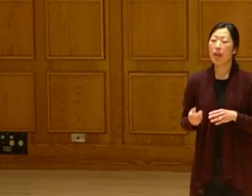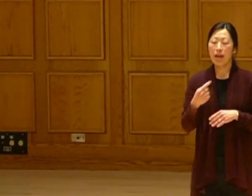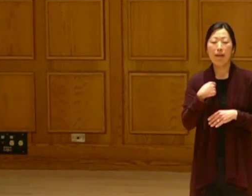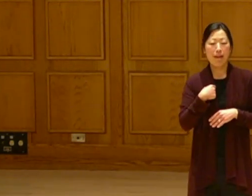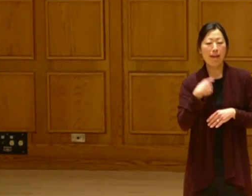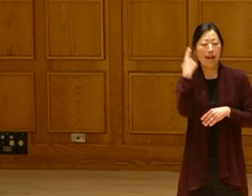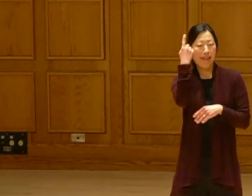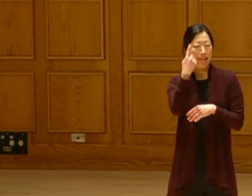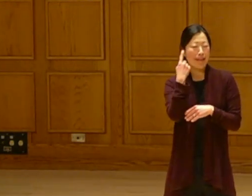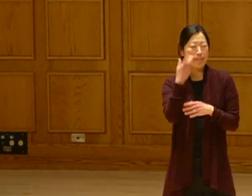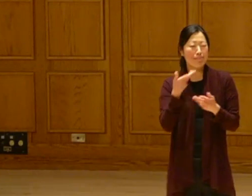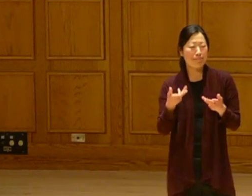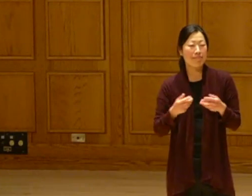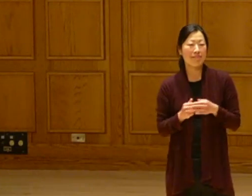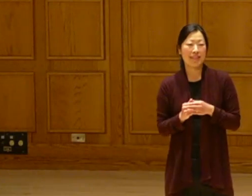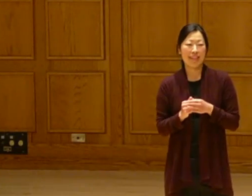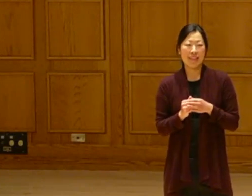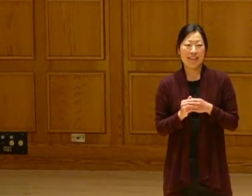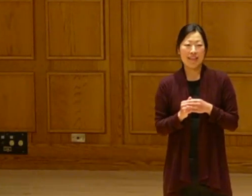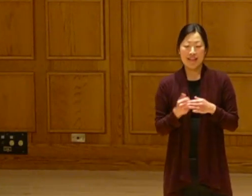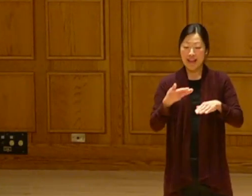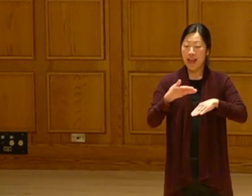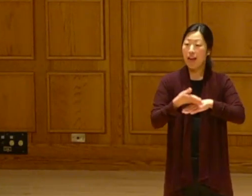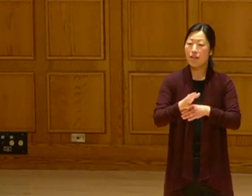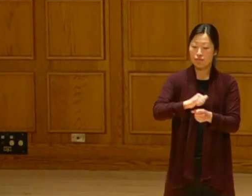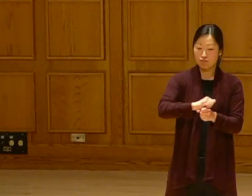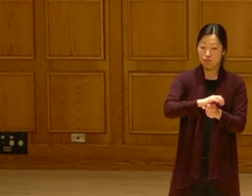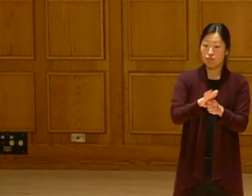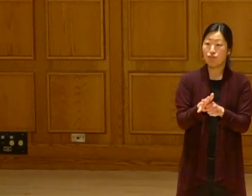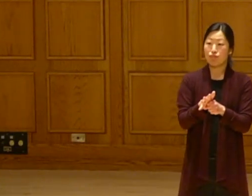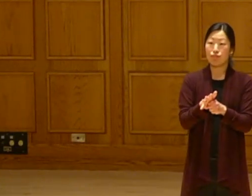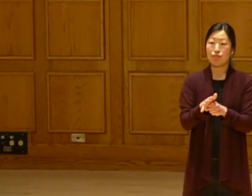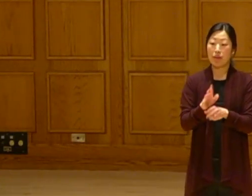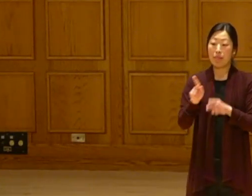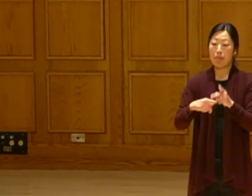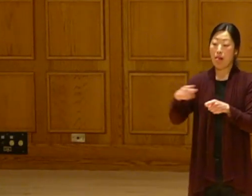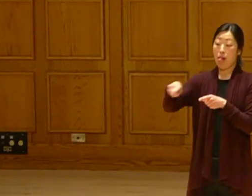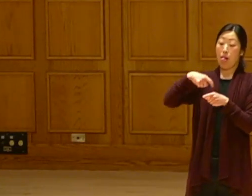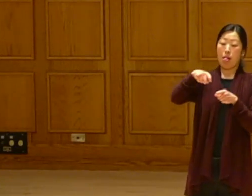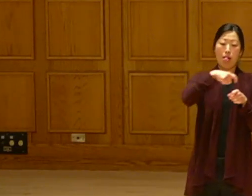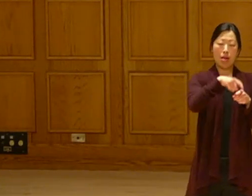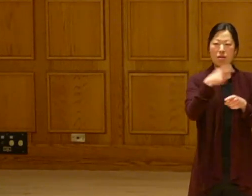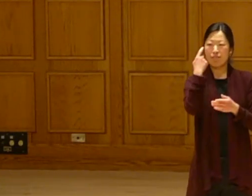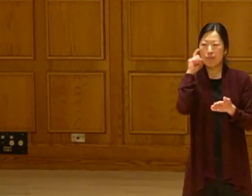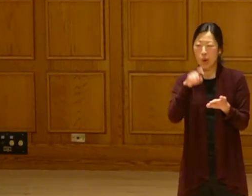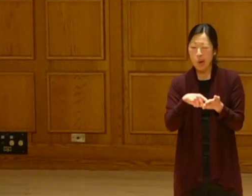So I think that -- I started getting calls after the pandemic. Because everybody saw their drop in the casino started to go down.